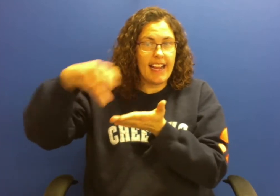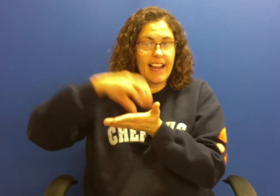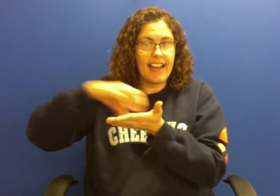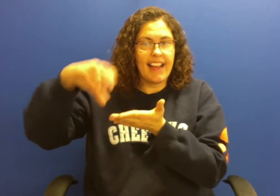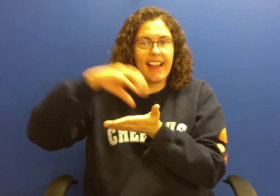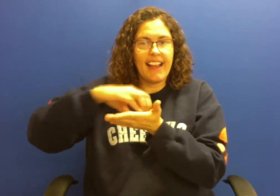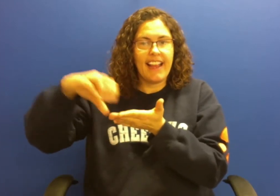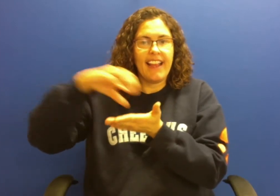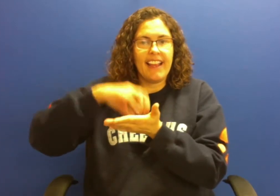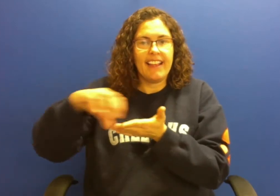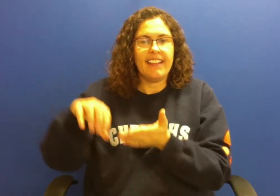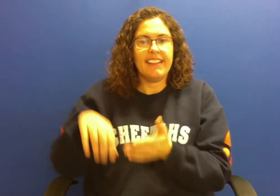cake